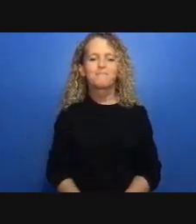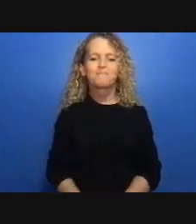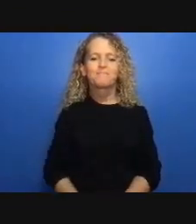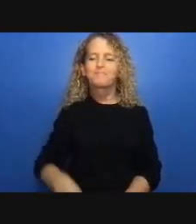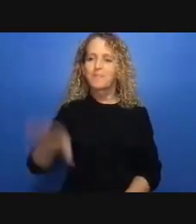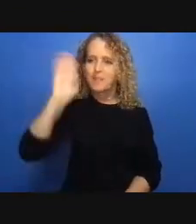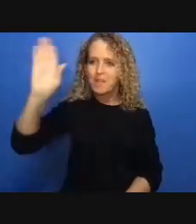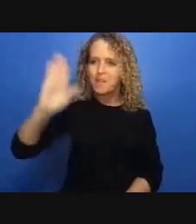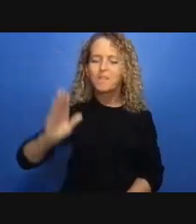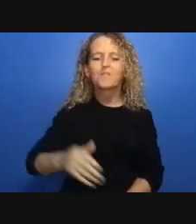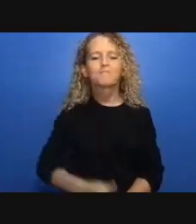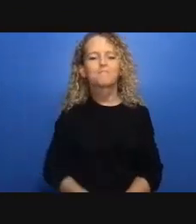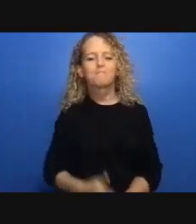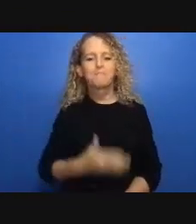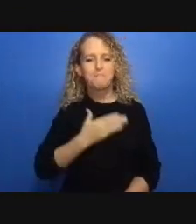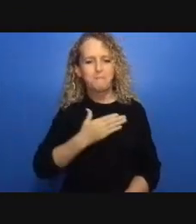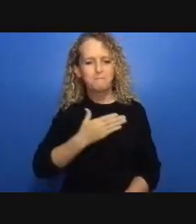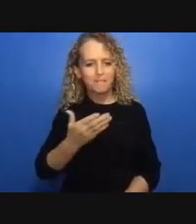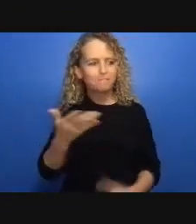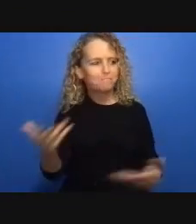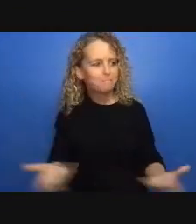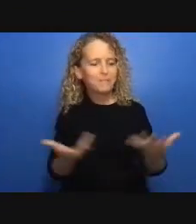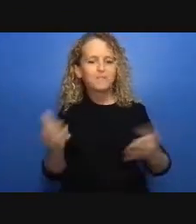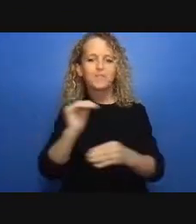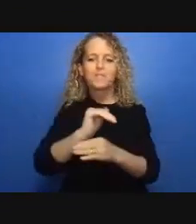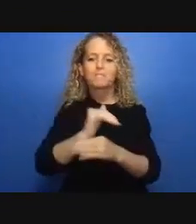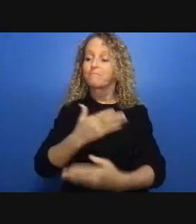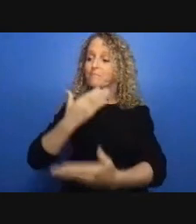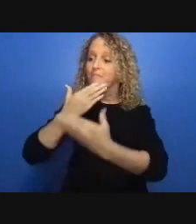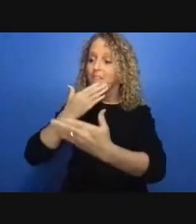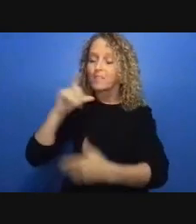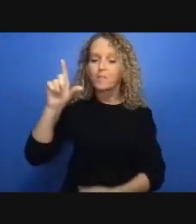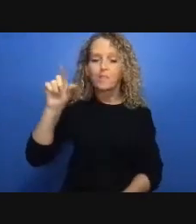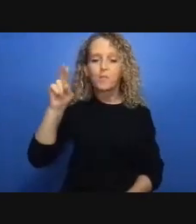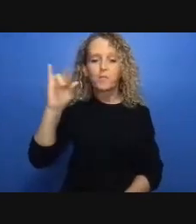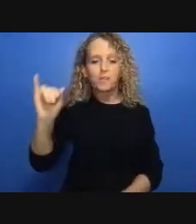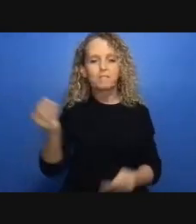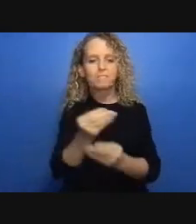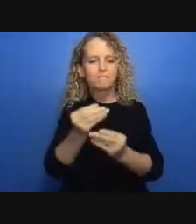though it wasn't directly created by the pandemic it was created by the responses to the pandemic